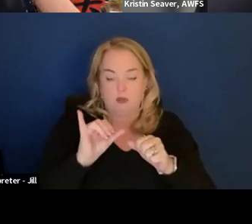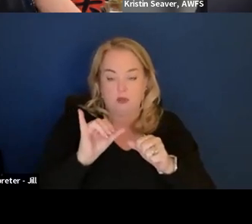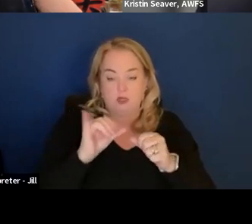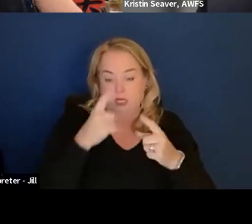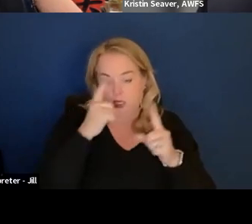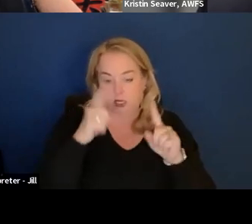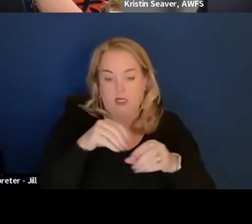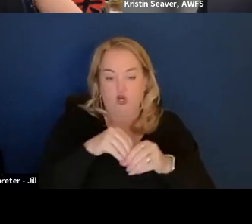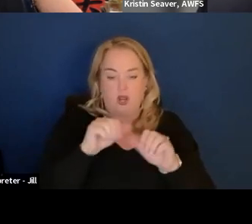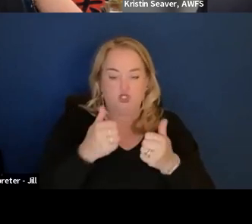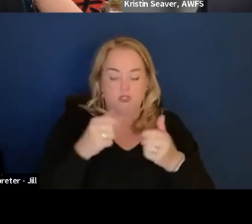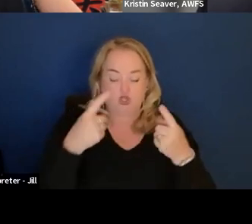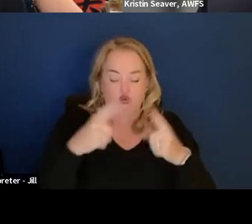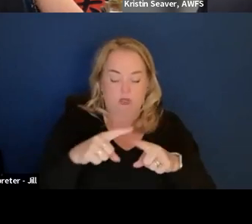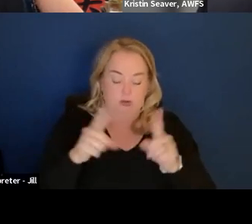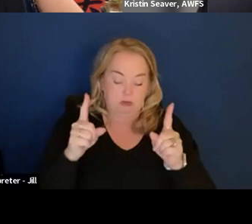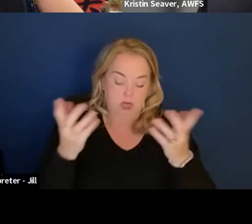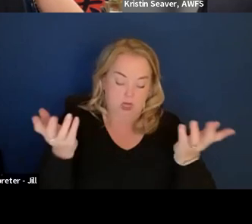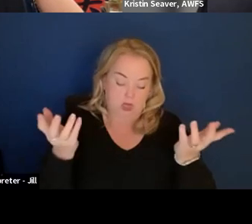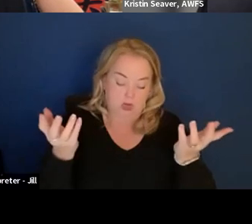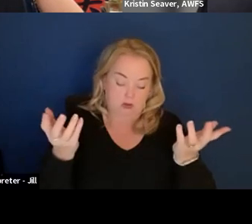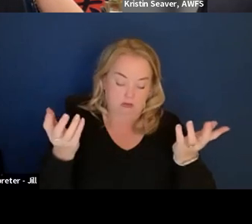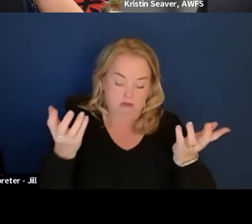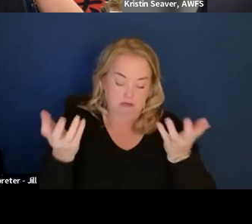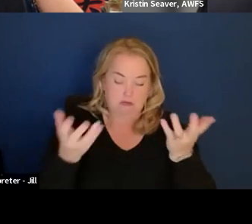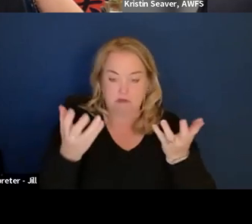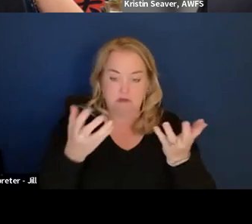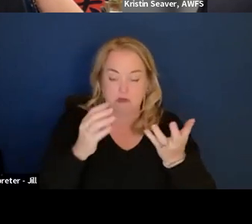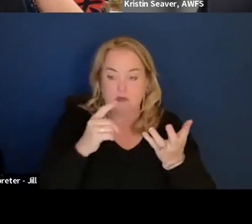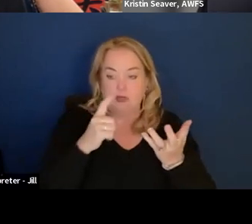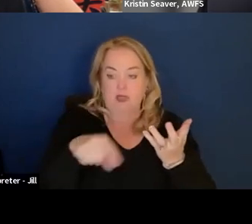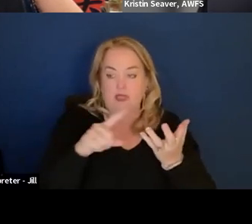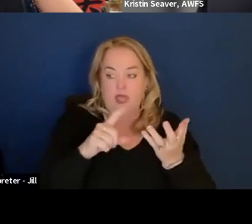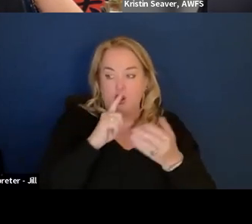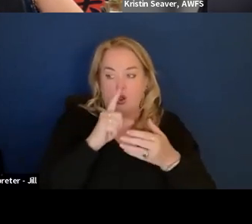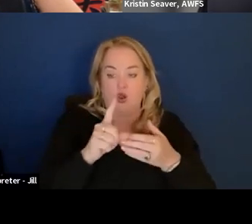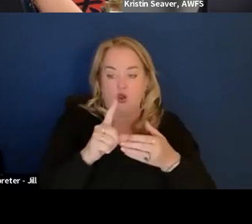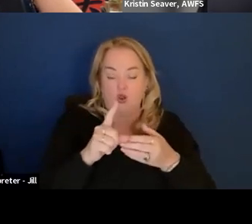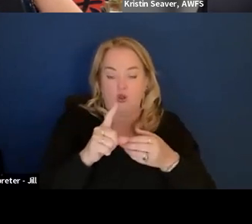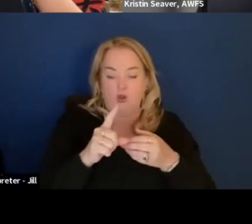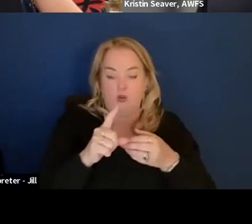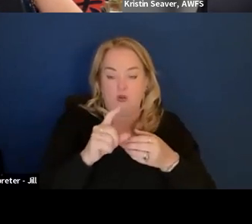So advertising, like to tell them they have these capabilities.